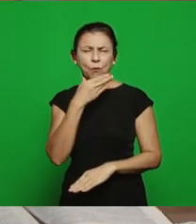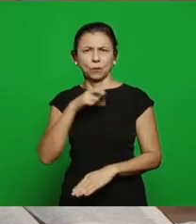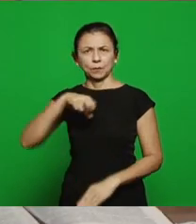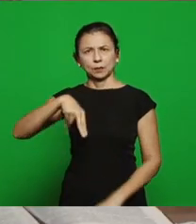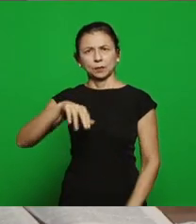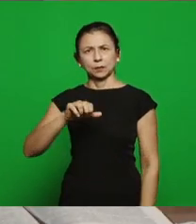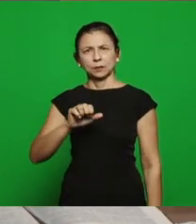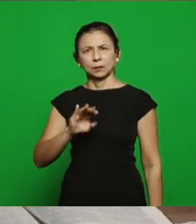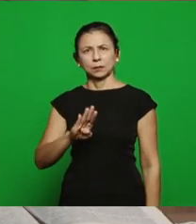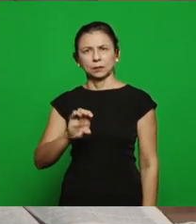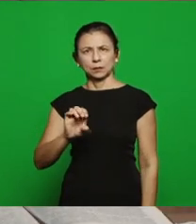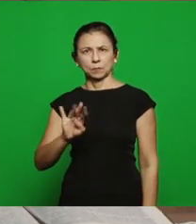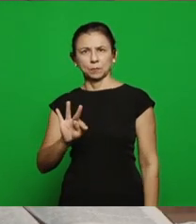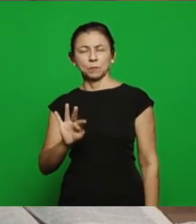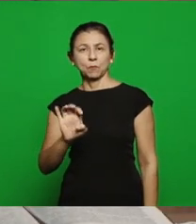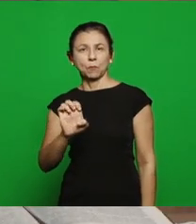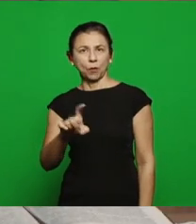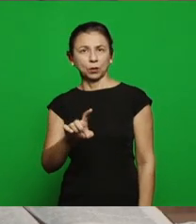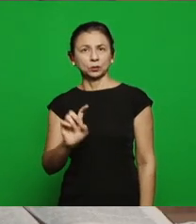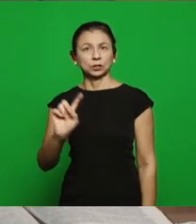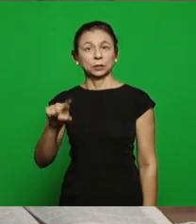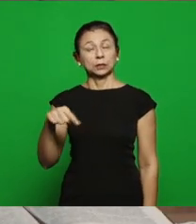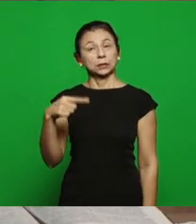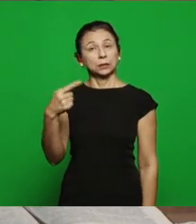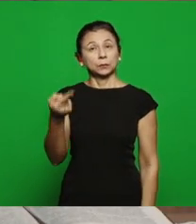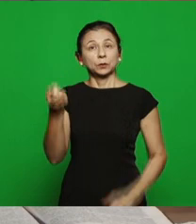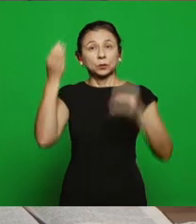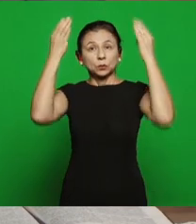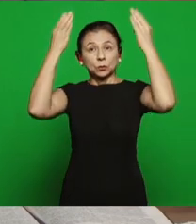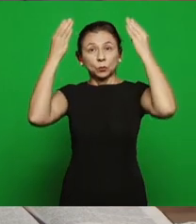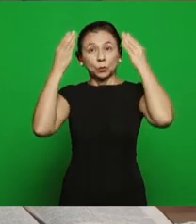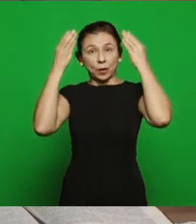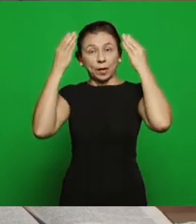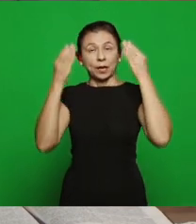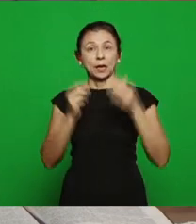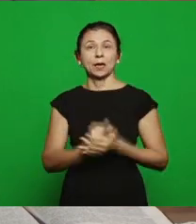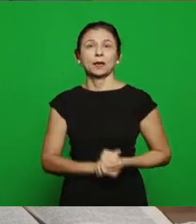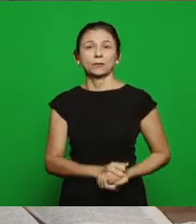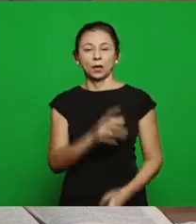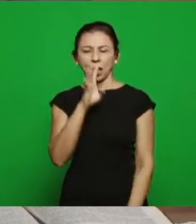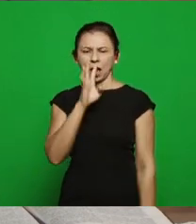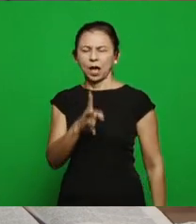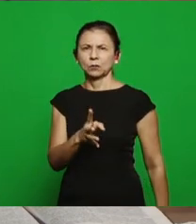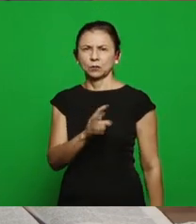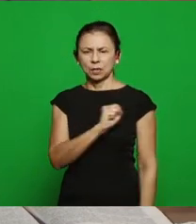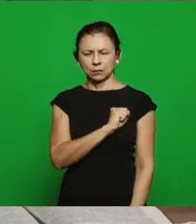a title, which he is later called the murderer, there are many others that the brethren